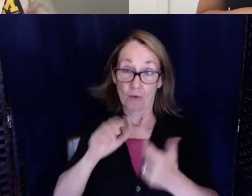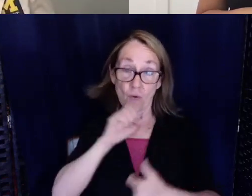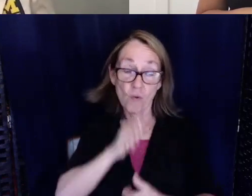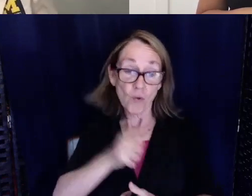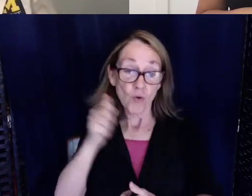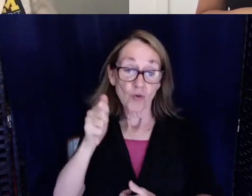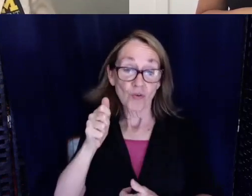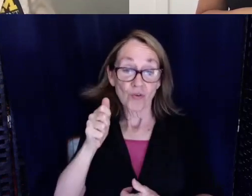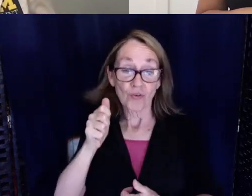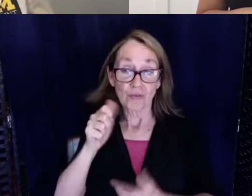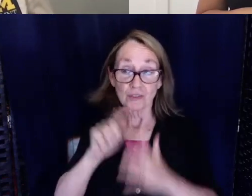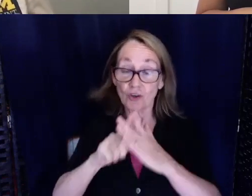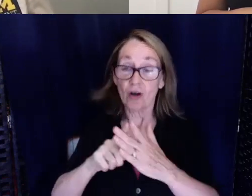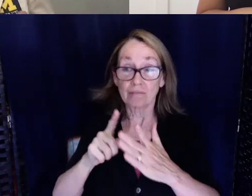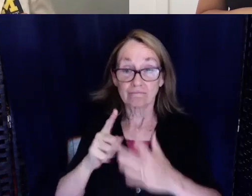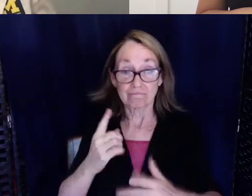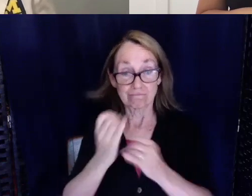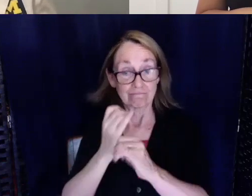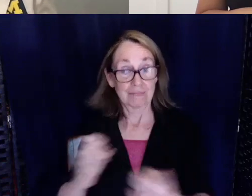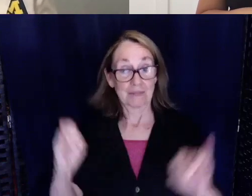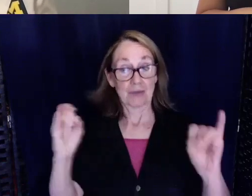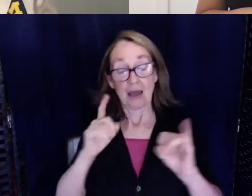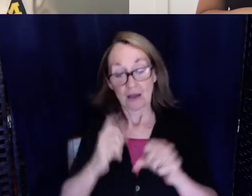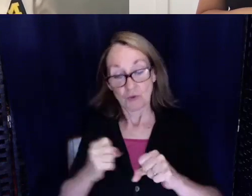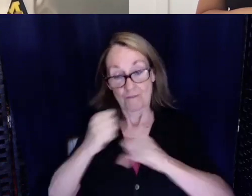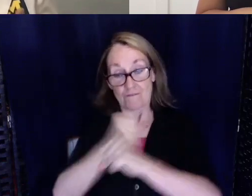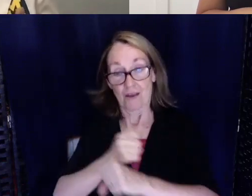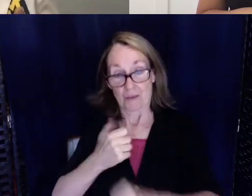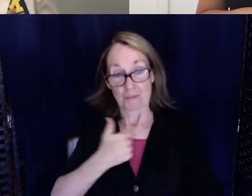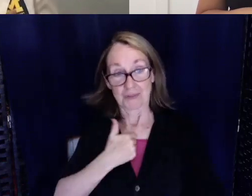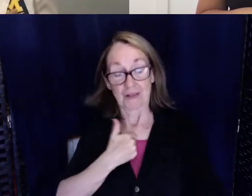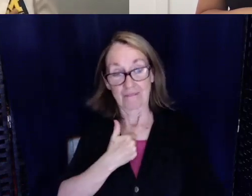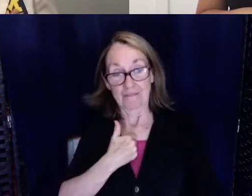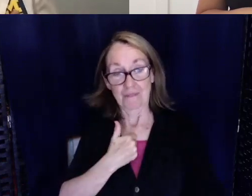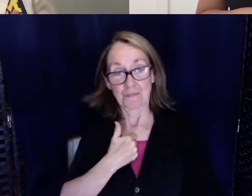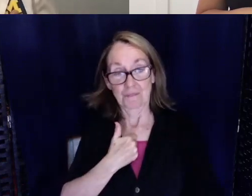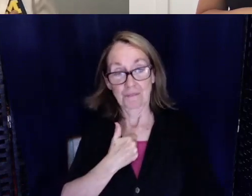starting to go off on my own, I had to fight for my rights.